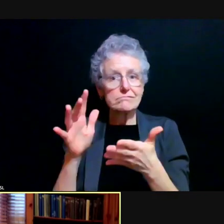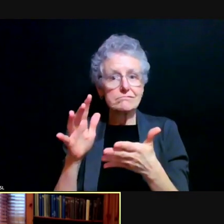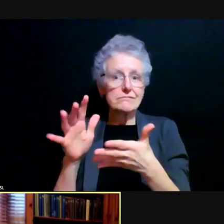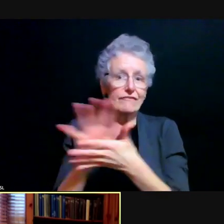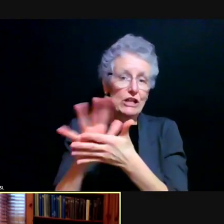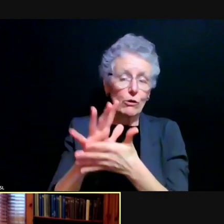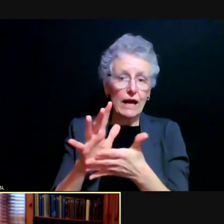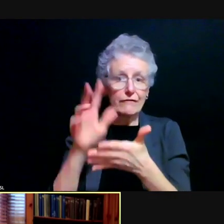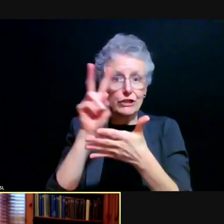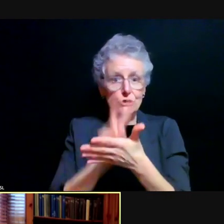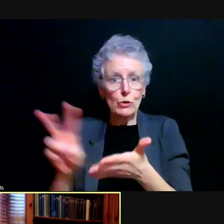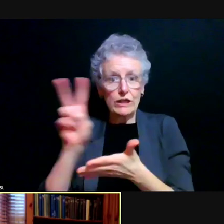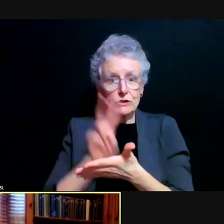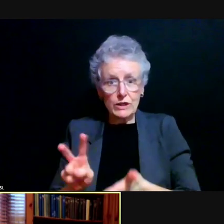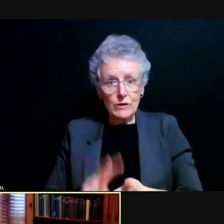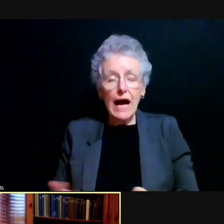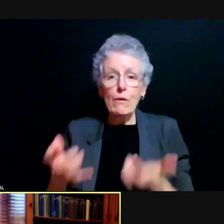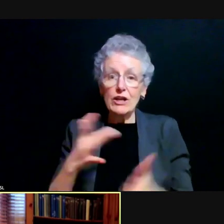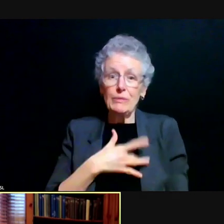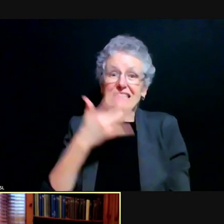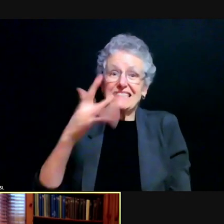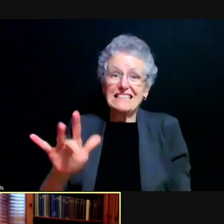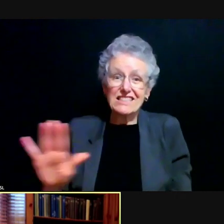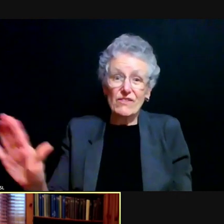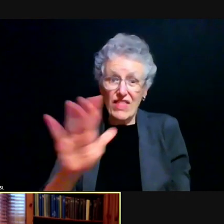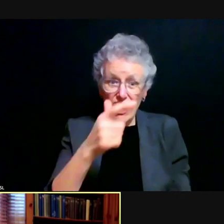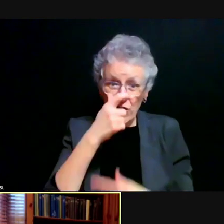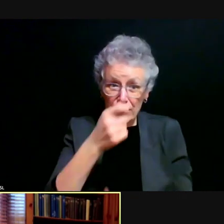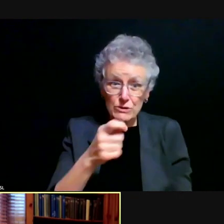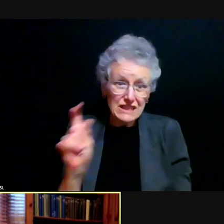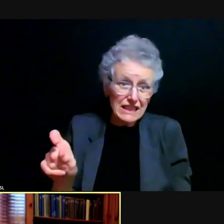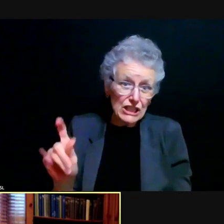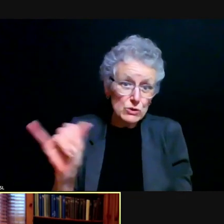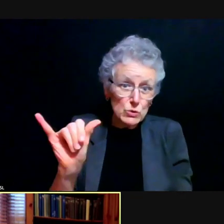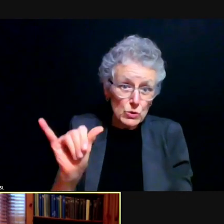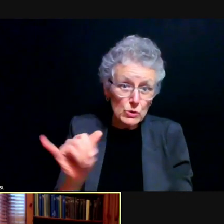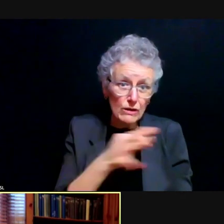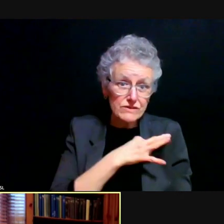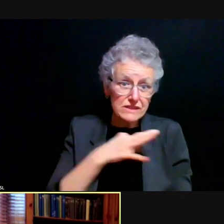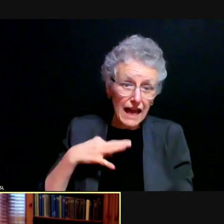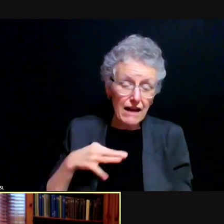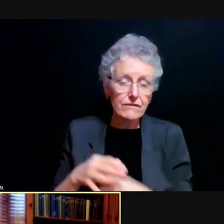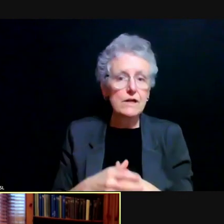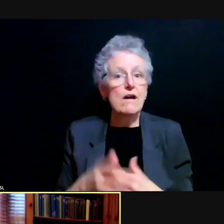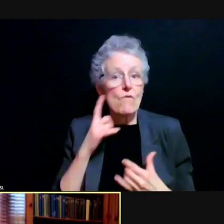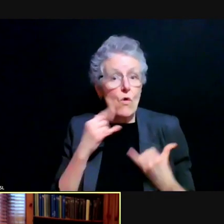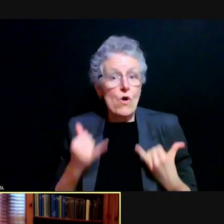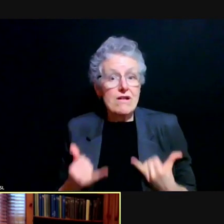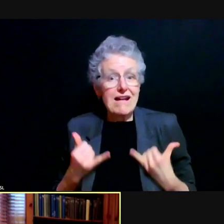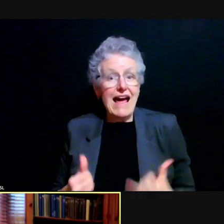So I want to be sensitive to, you know their interests and needs as well. You know, as of now the staff across the campus